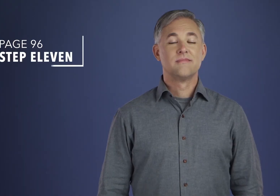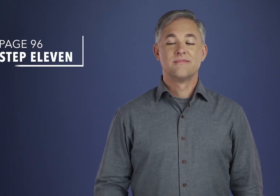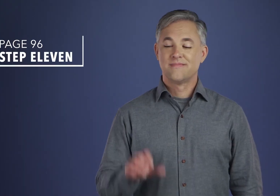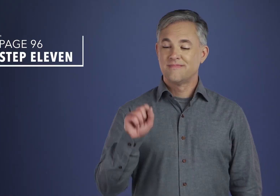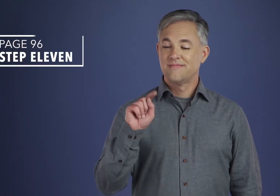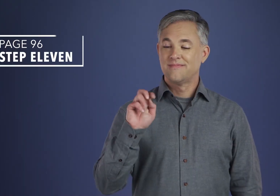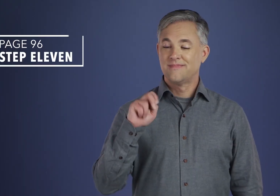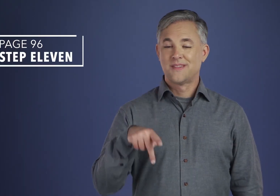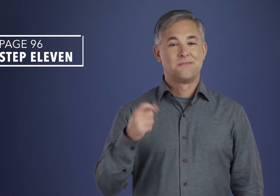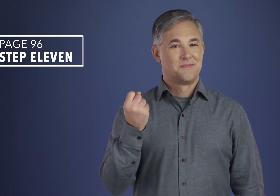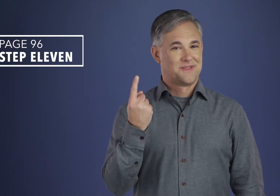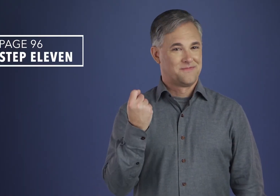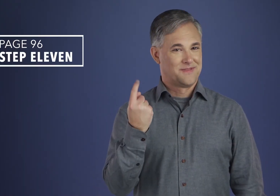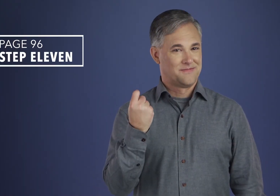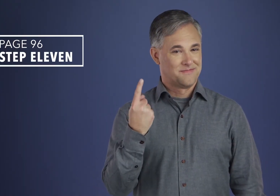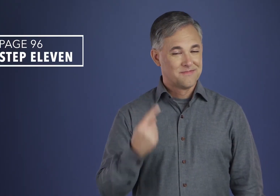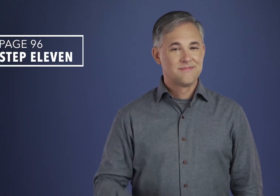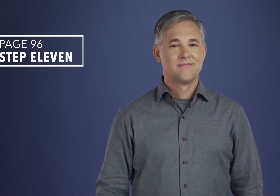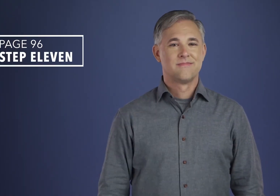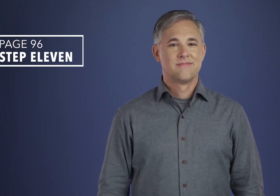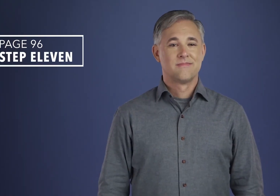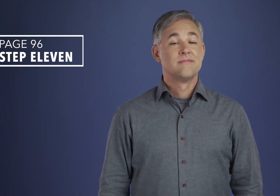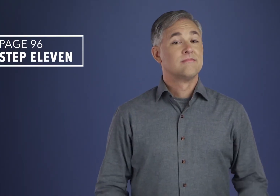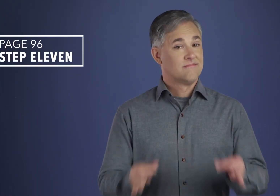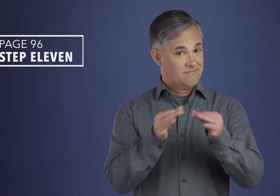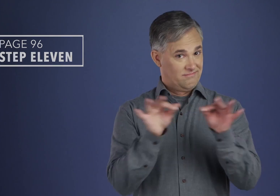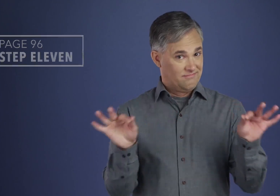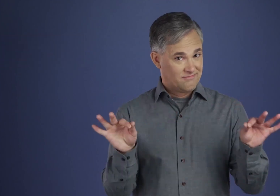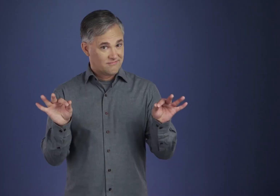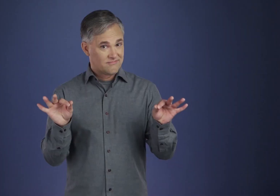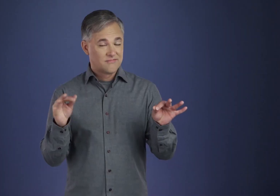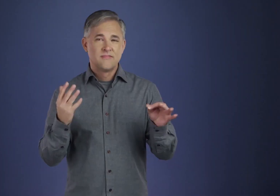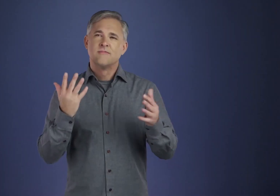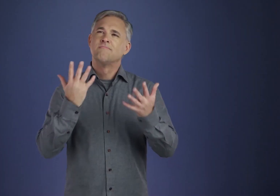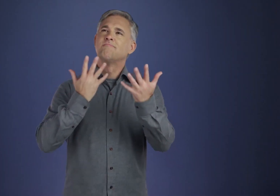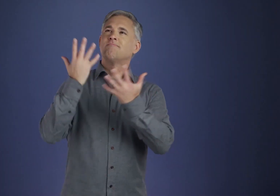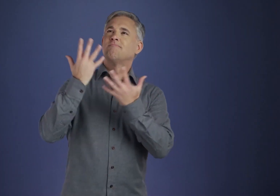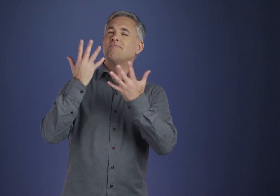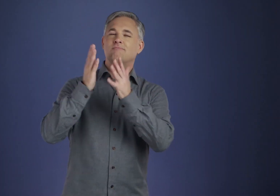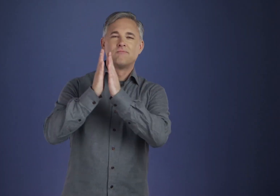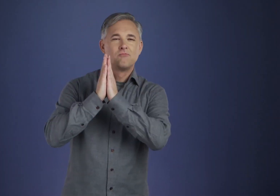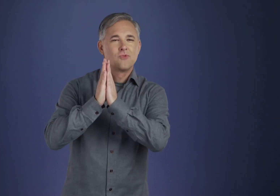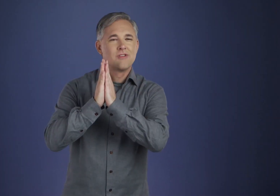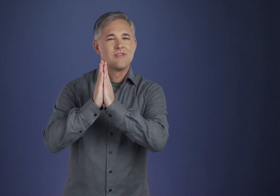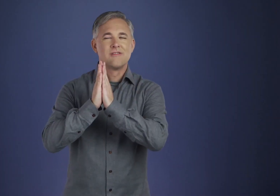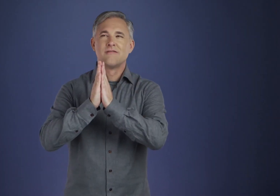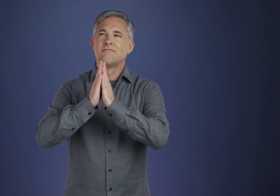Step Eleven “Sought through prayer and meditation